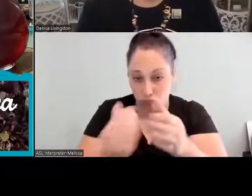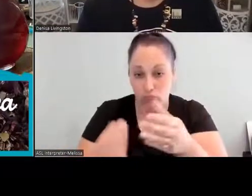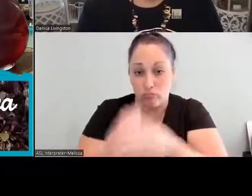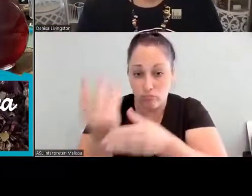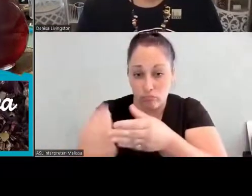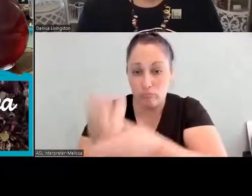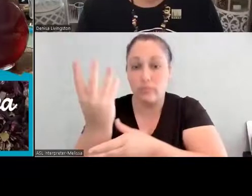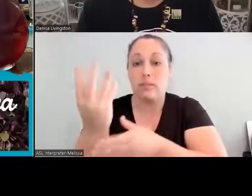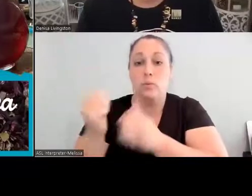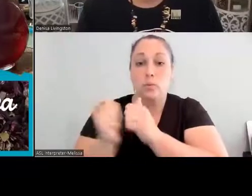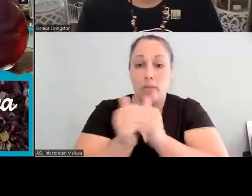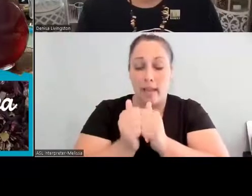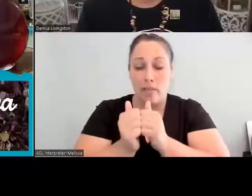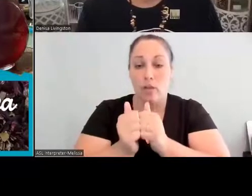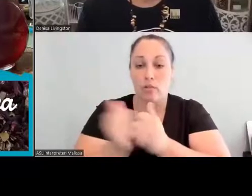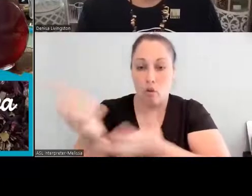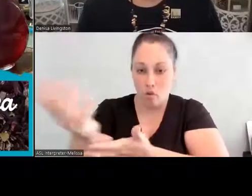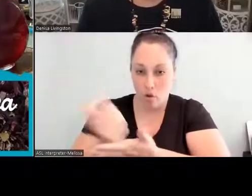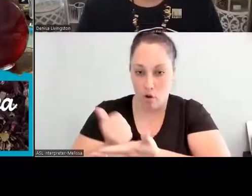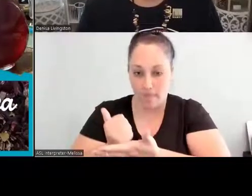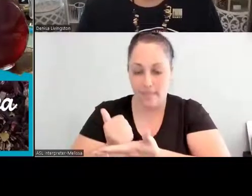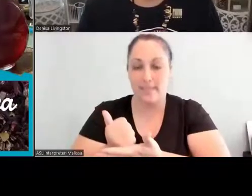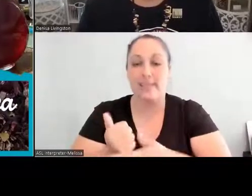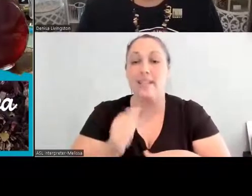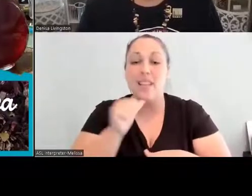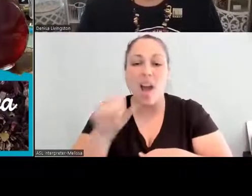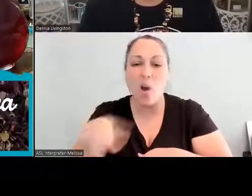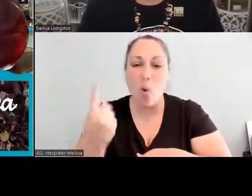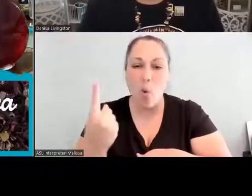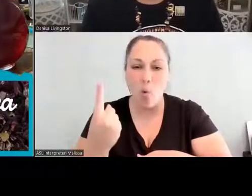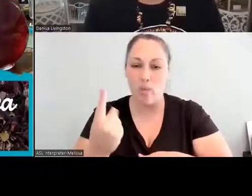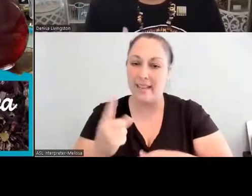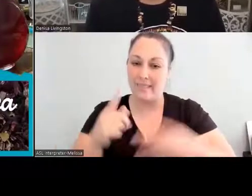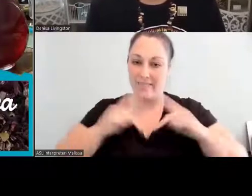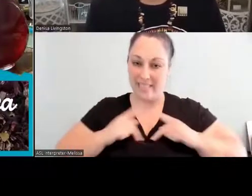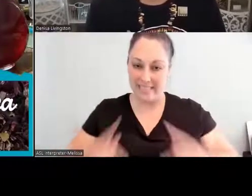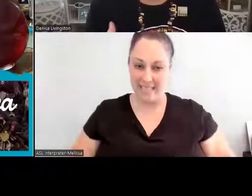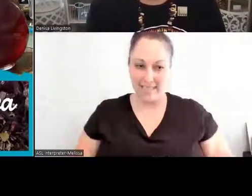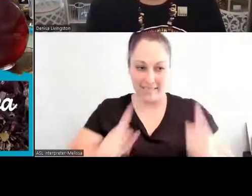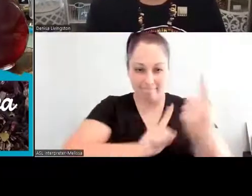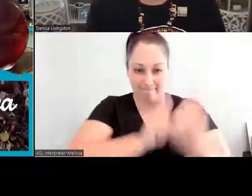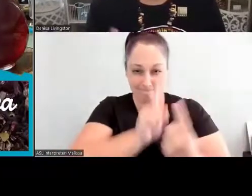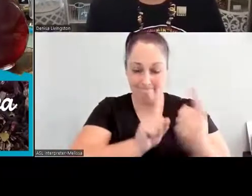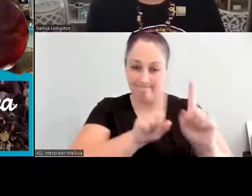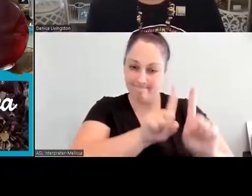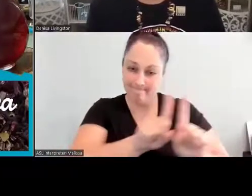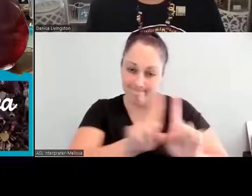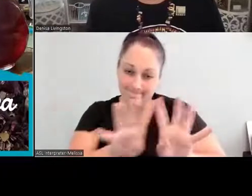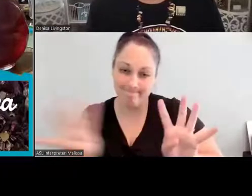psychologically, and spiritually, all of these different aspects of growth, you know, what does that look